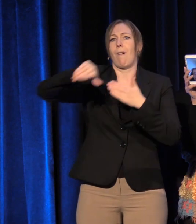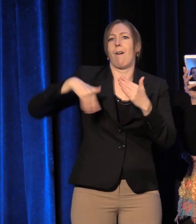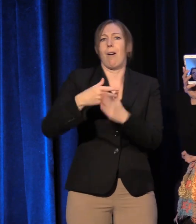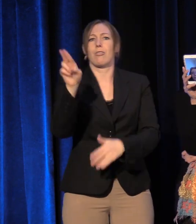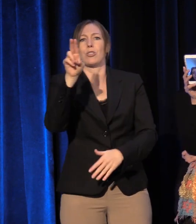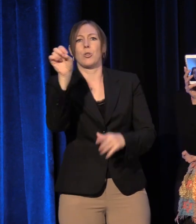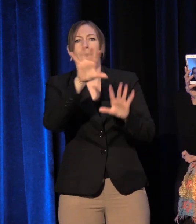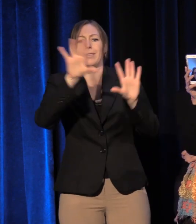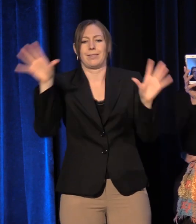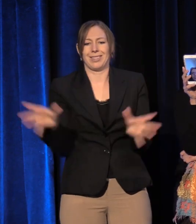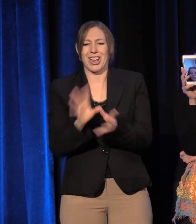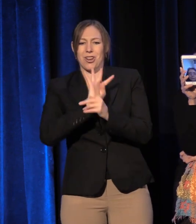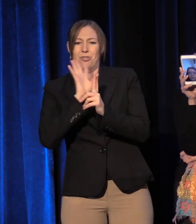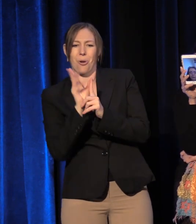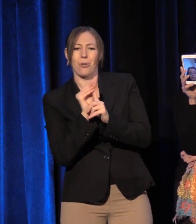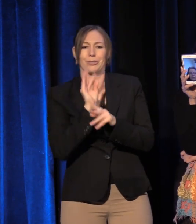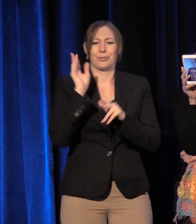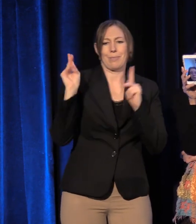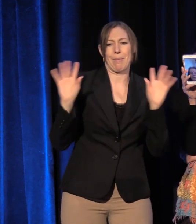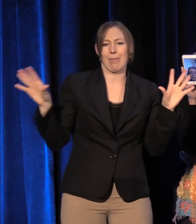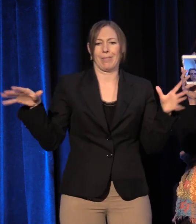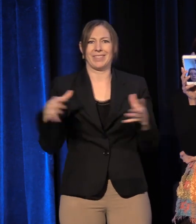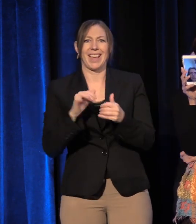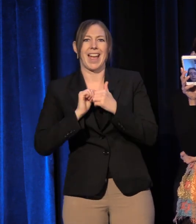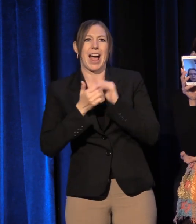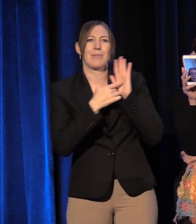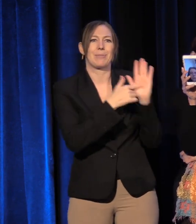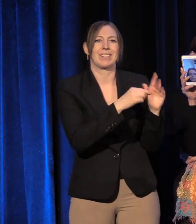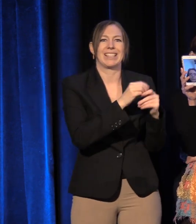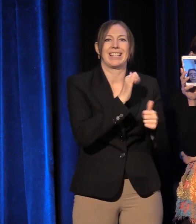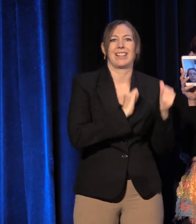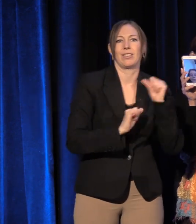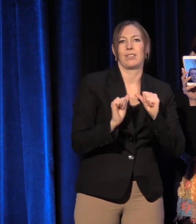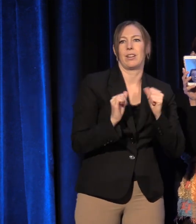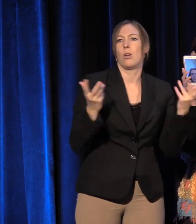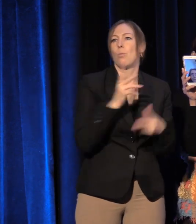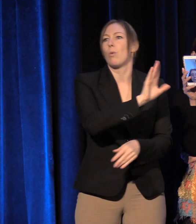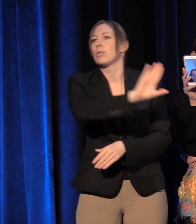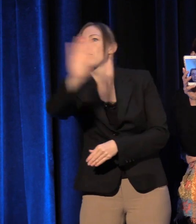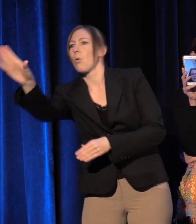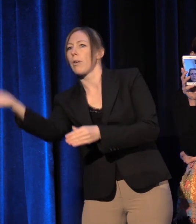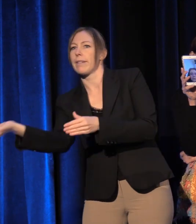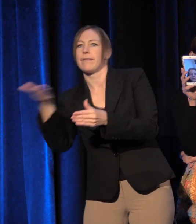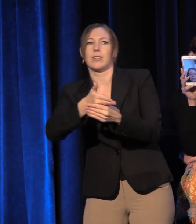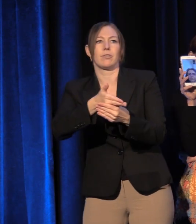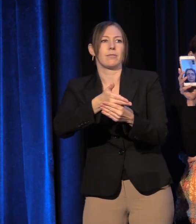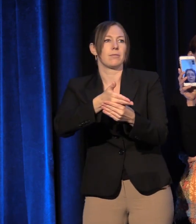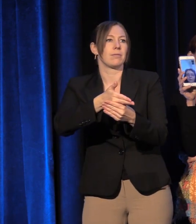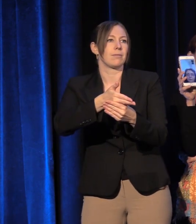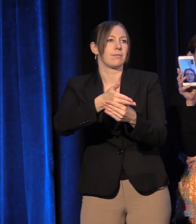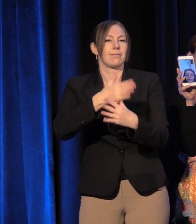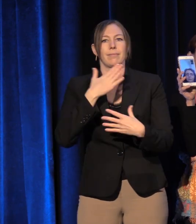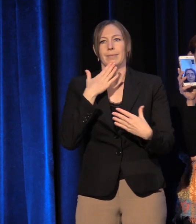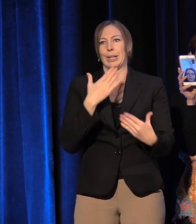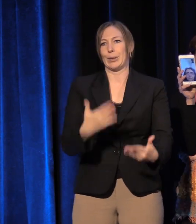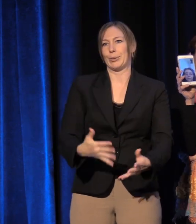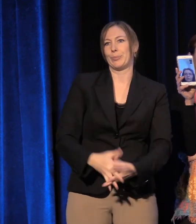Today, we ask you to consider: What is your intervention? Thank you.